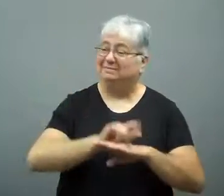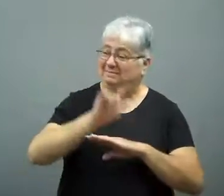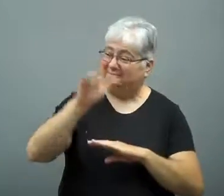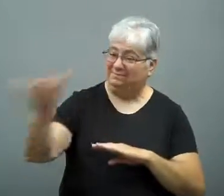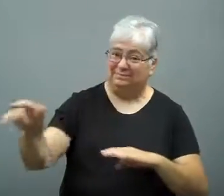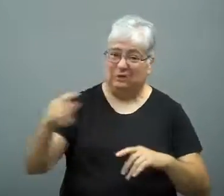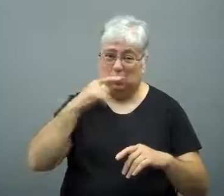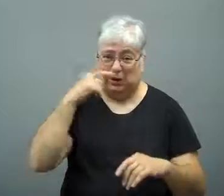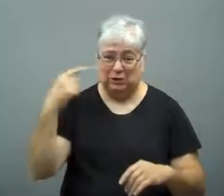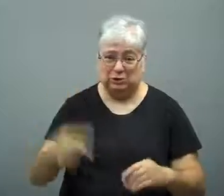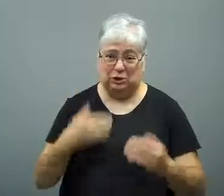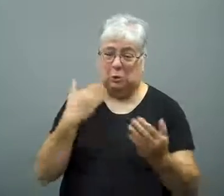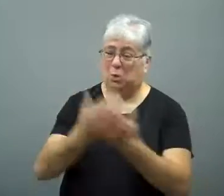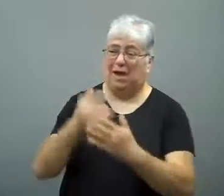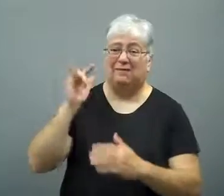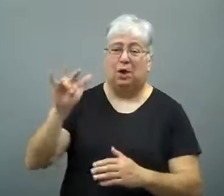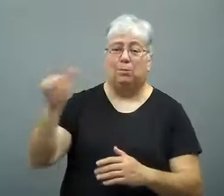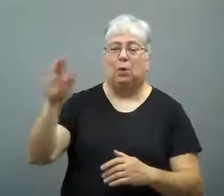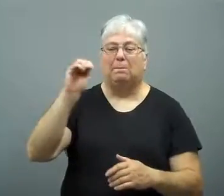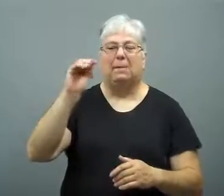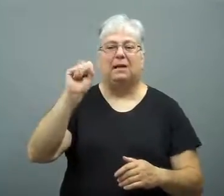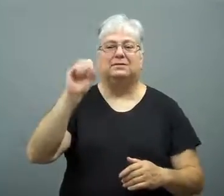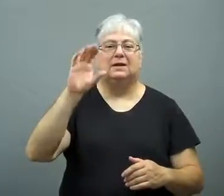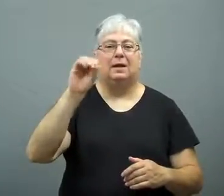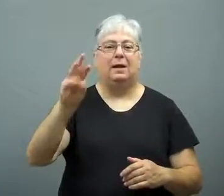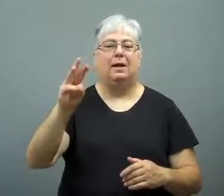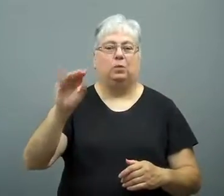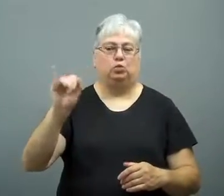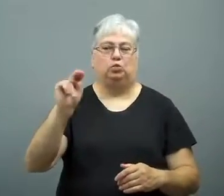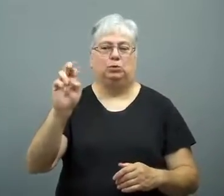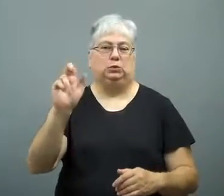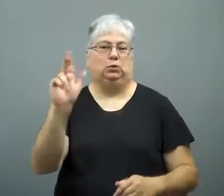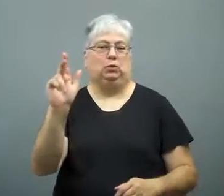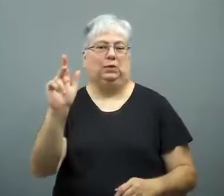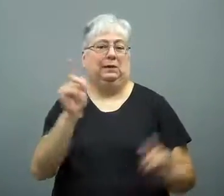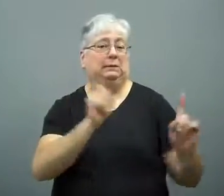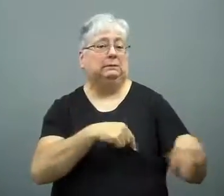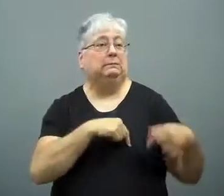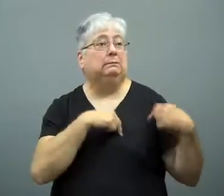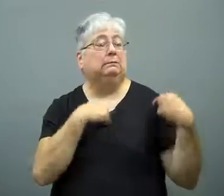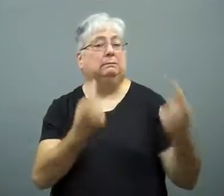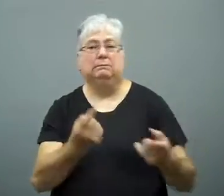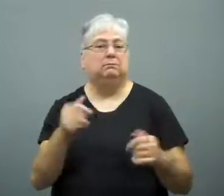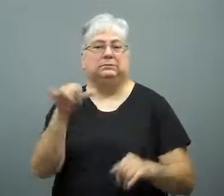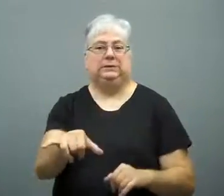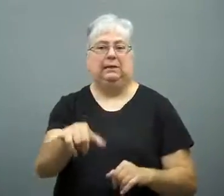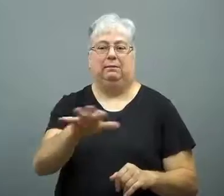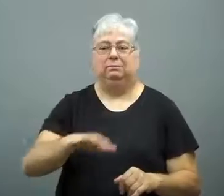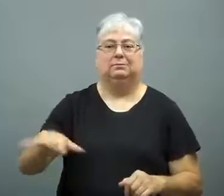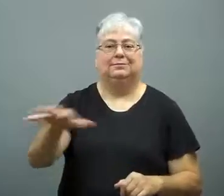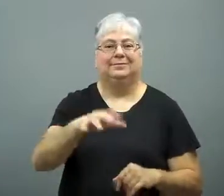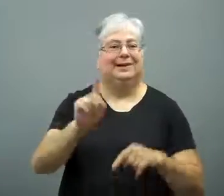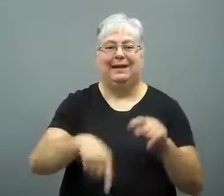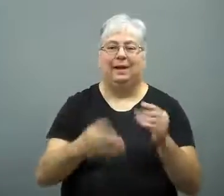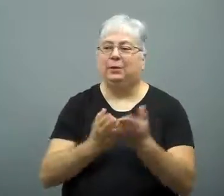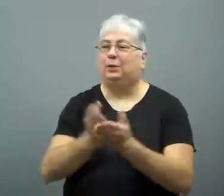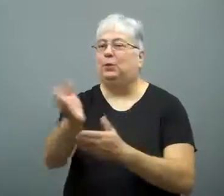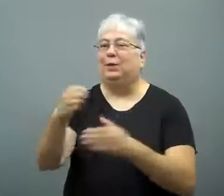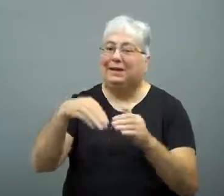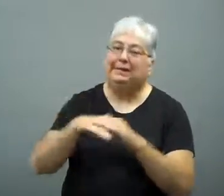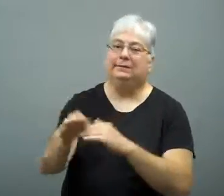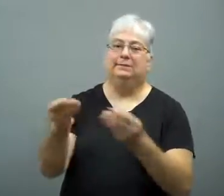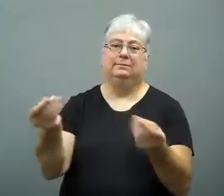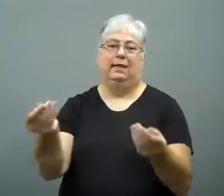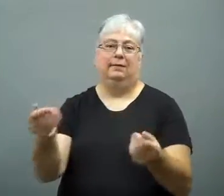He arrived at the Moscow airport on June 23, and has been there since.